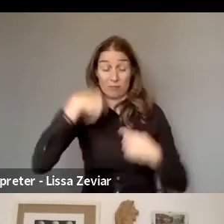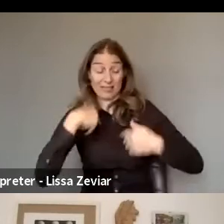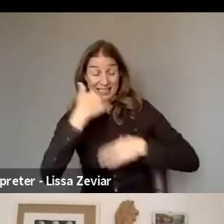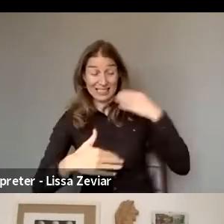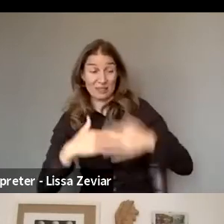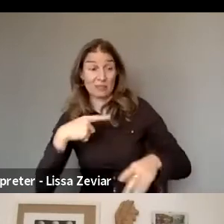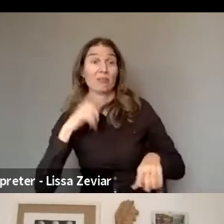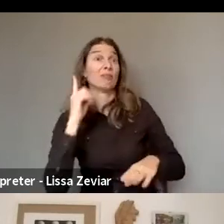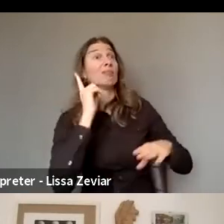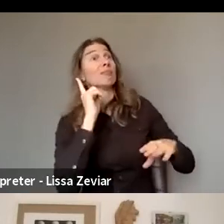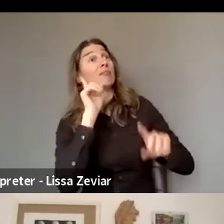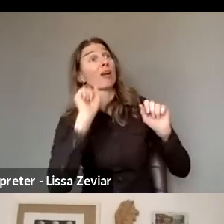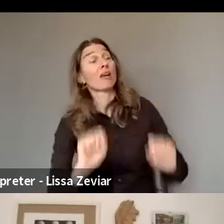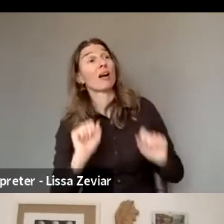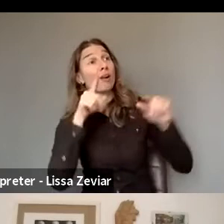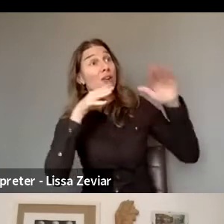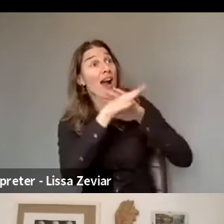in the access to justice.